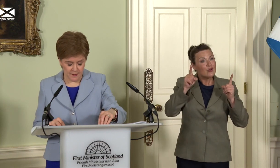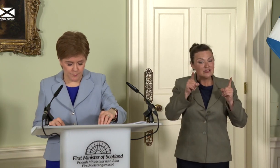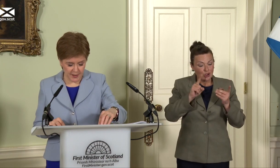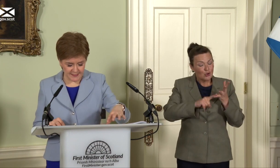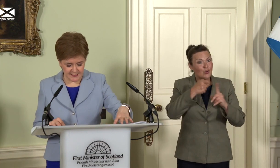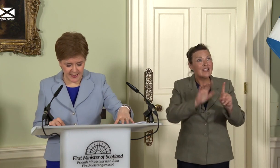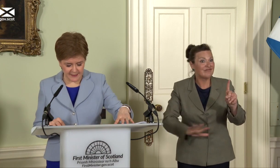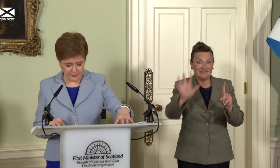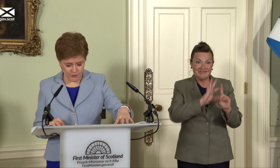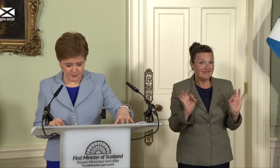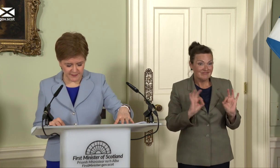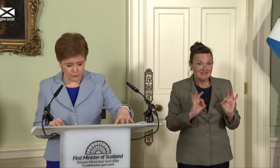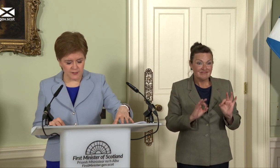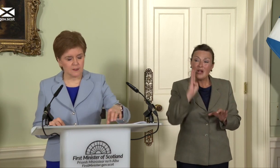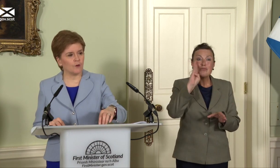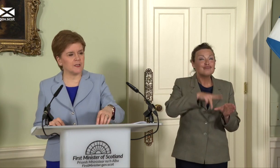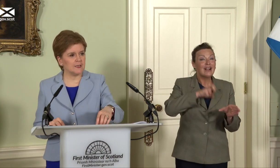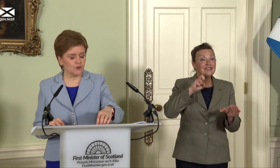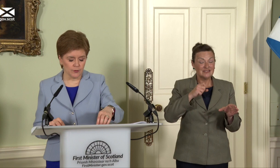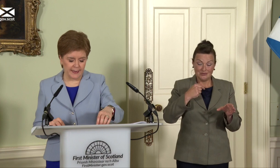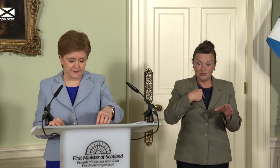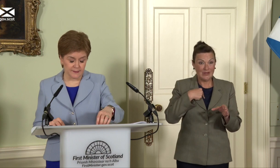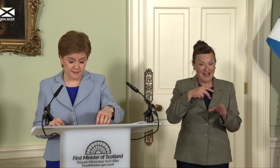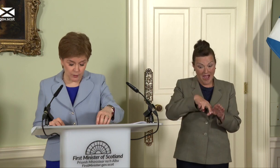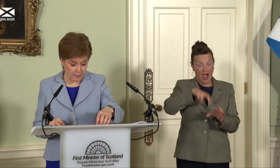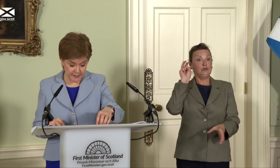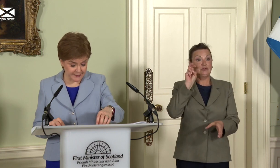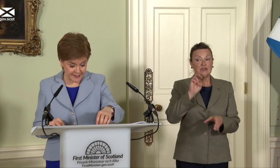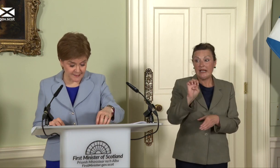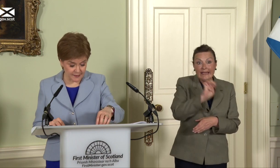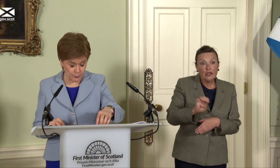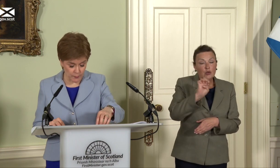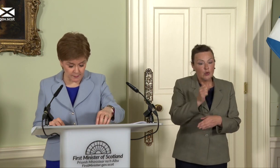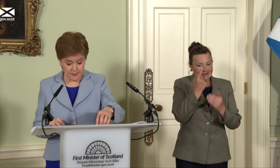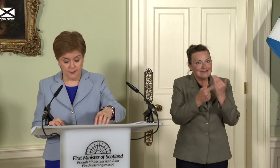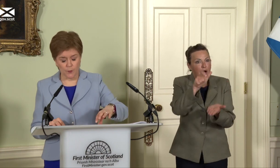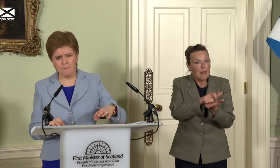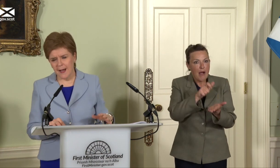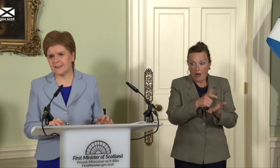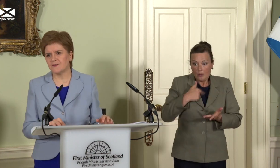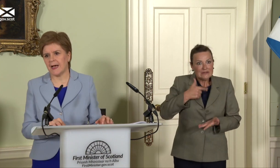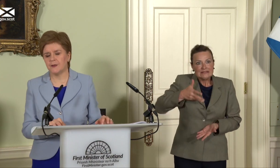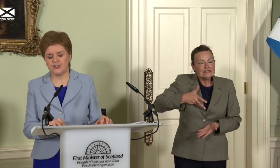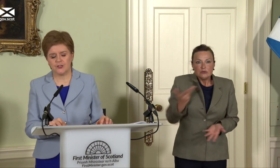Brexit has ripped us out of the EU and the single market against our will, with massive damage